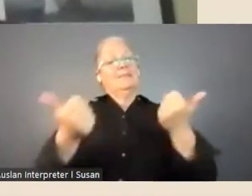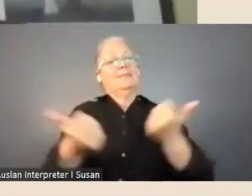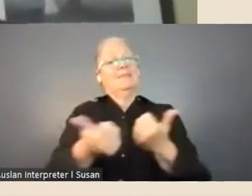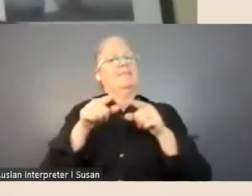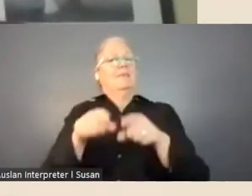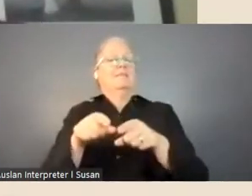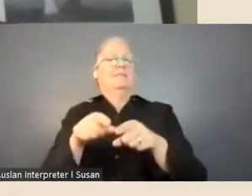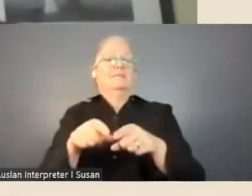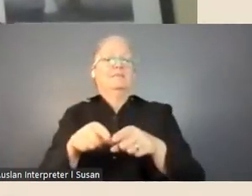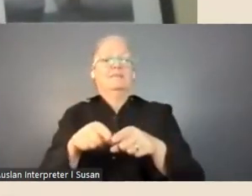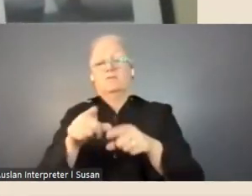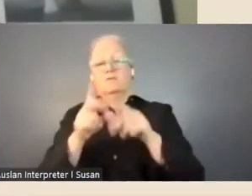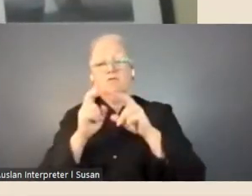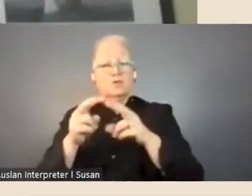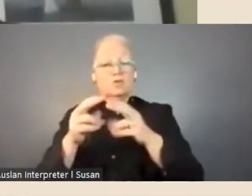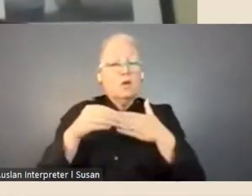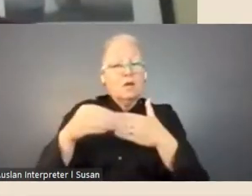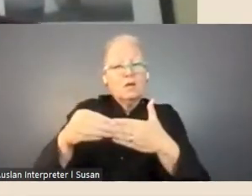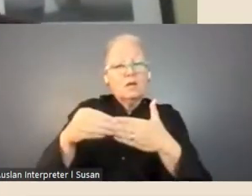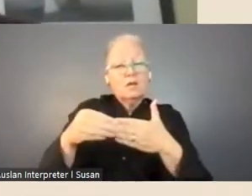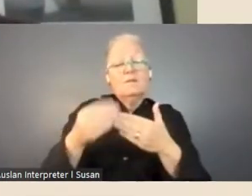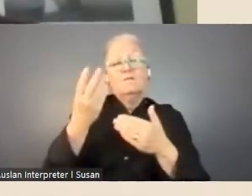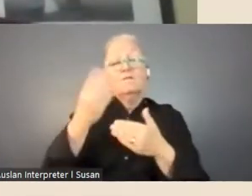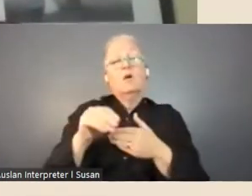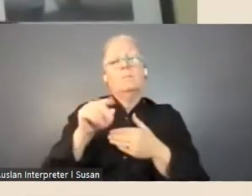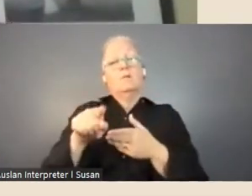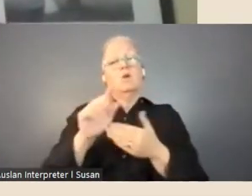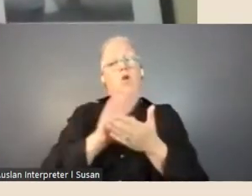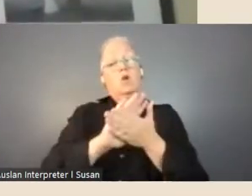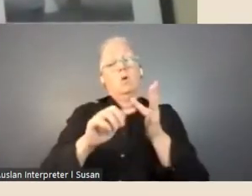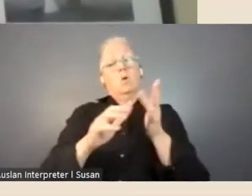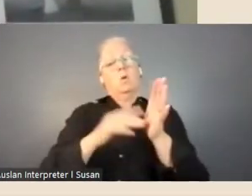'research guides' on, from the home page of the website and there's one on how to do picture